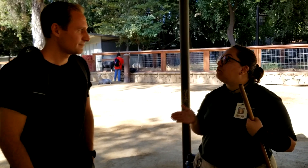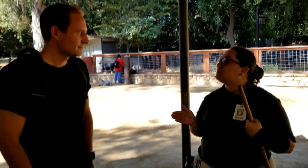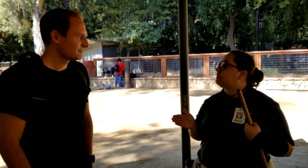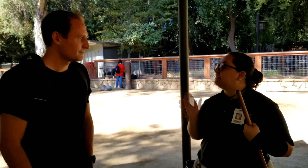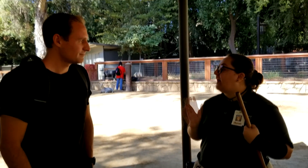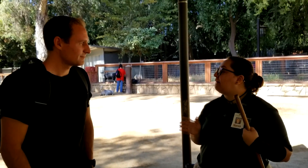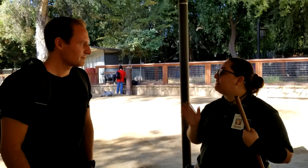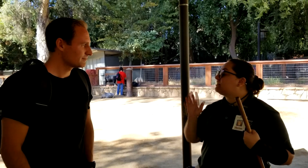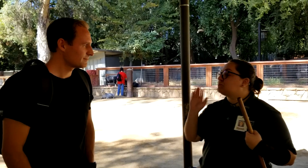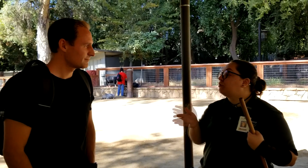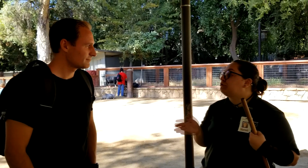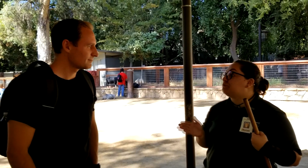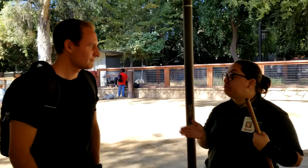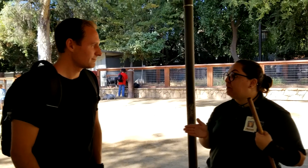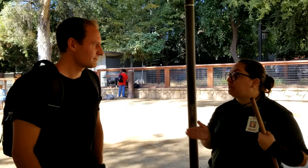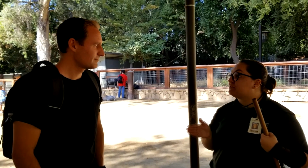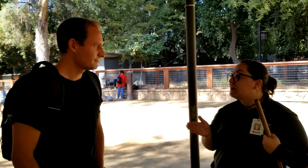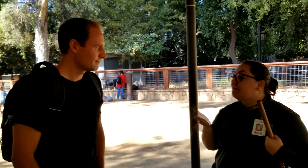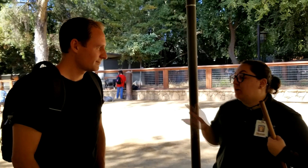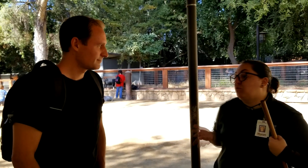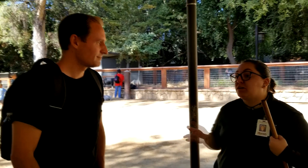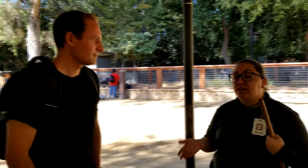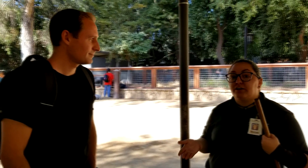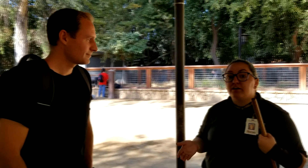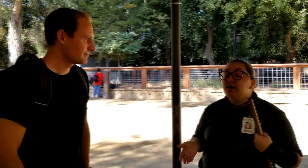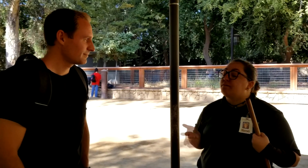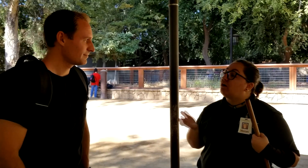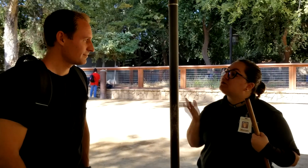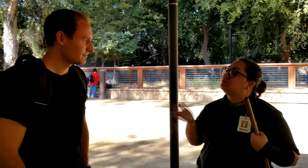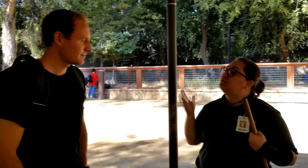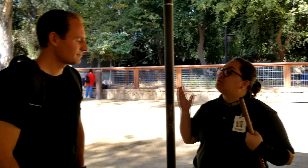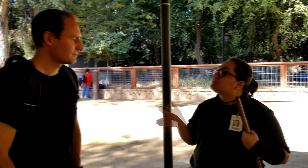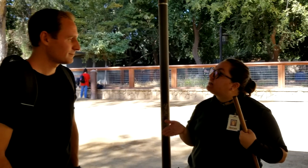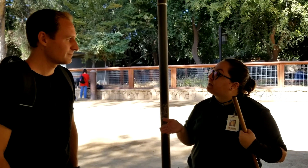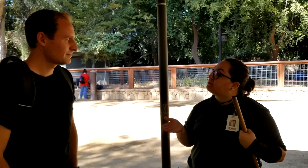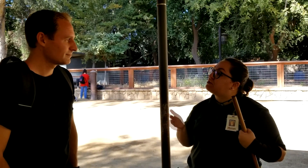to be able to have at least one or two zookeepers that work here that also do know sign language.